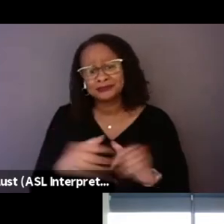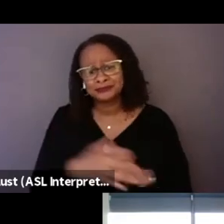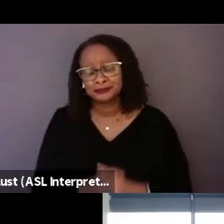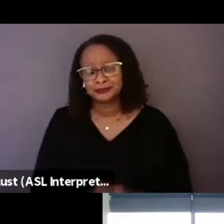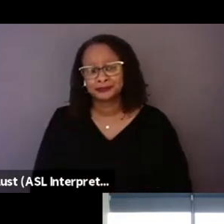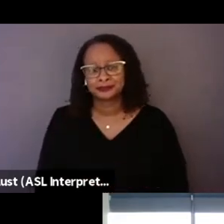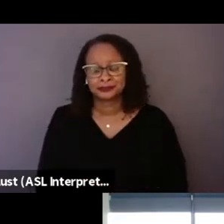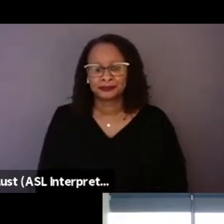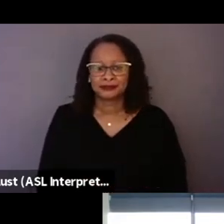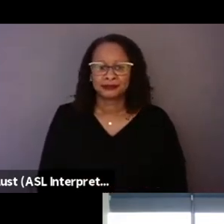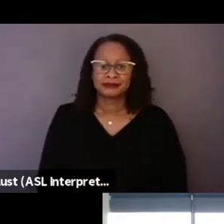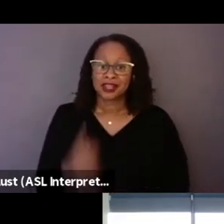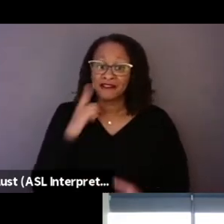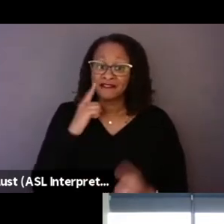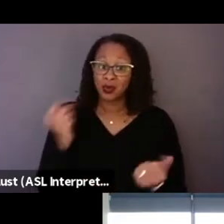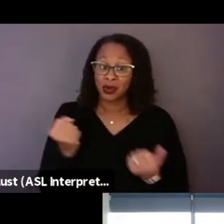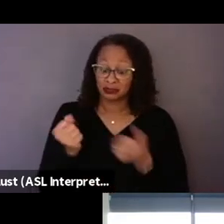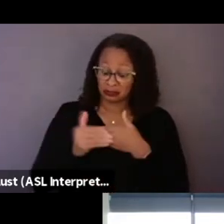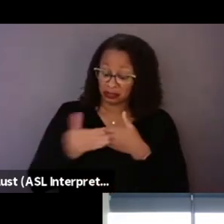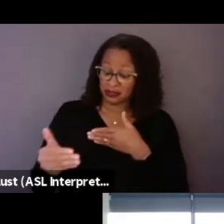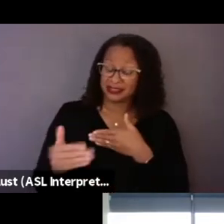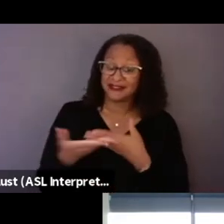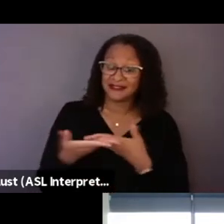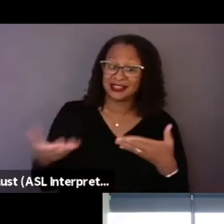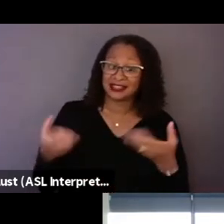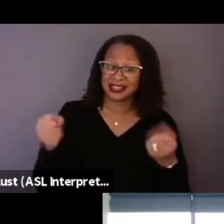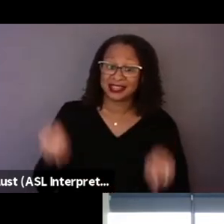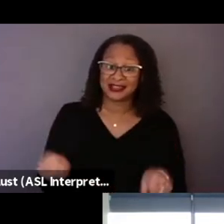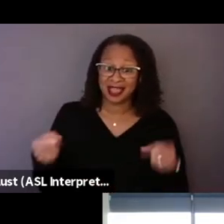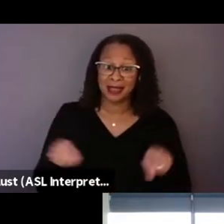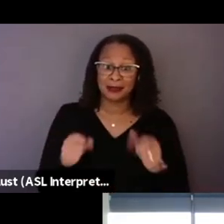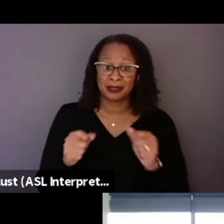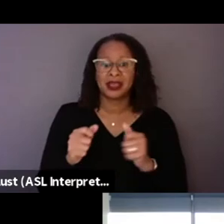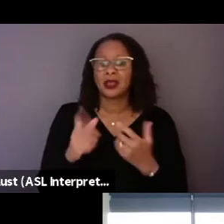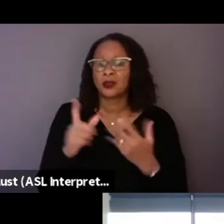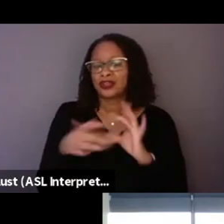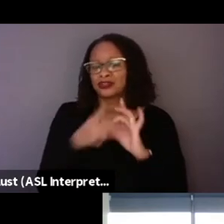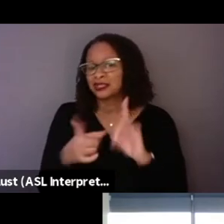for everything else that could happen in terms of impact. Whether it's changing, you know, attitudes,